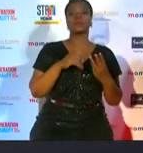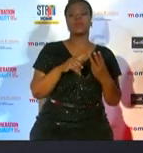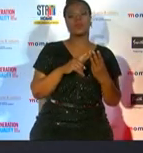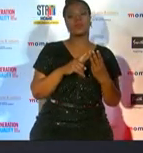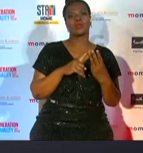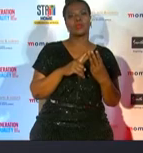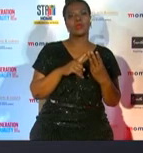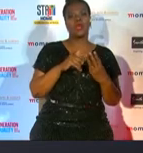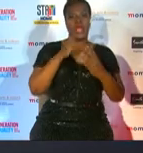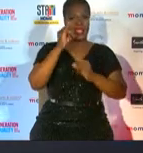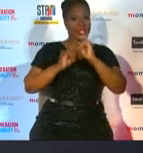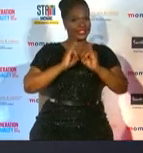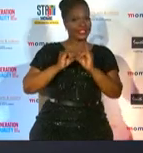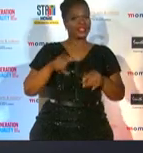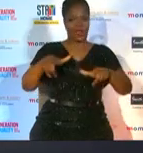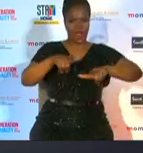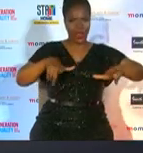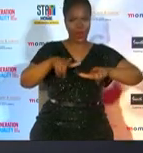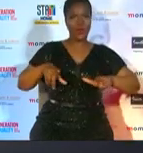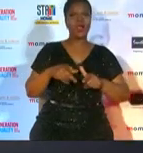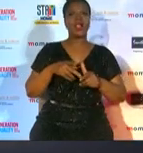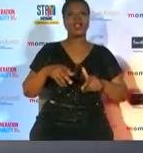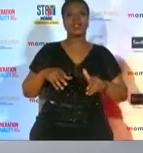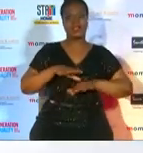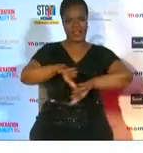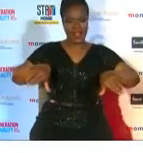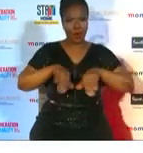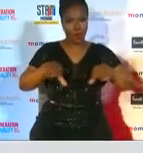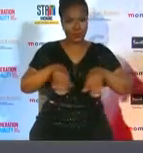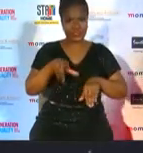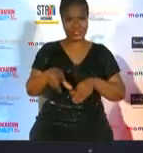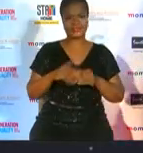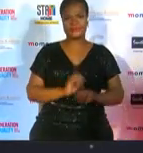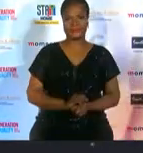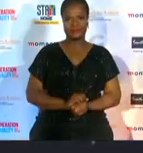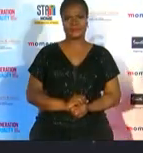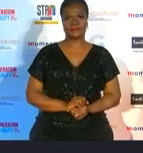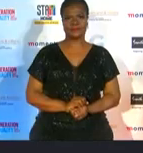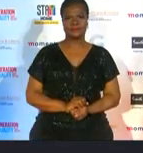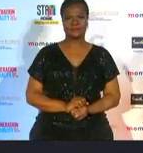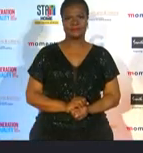in the international and local ocean racing discipline